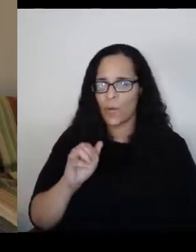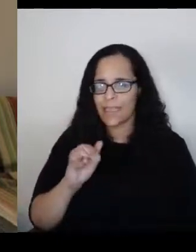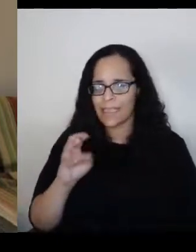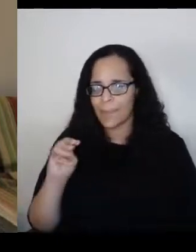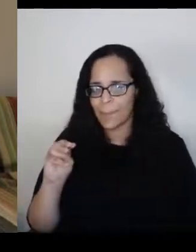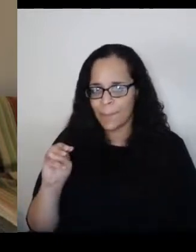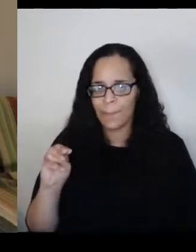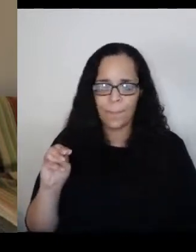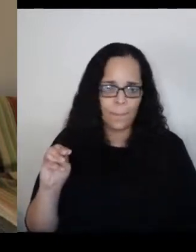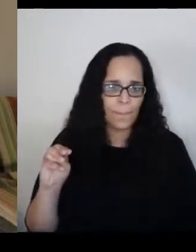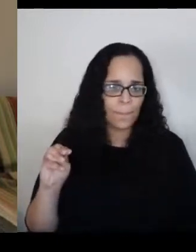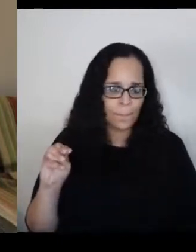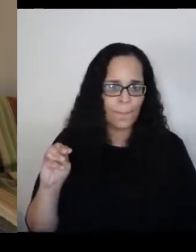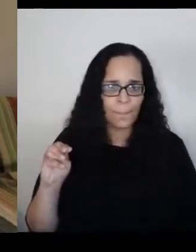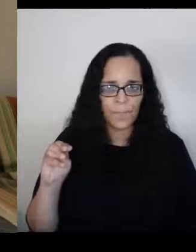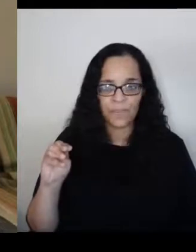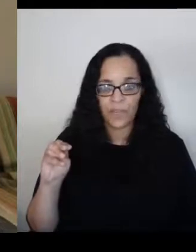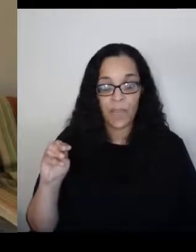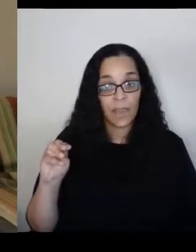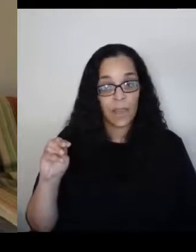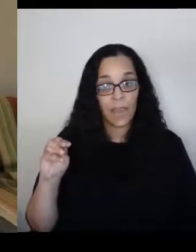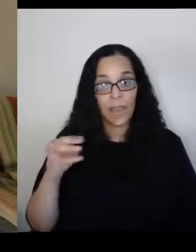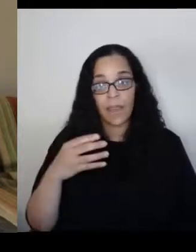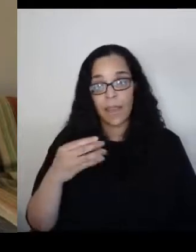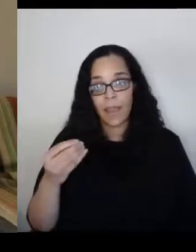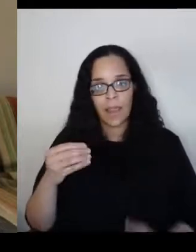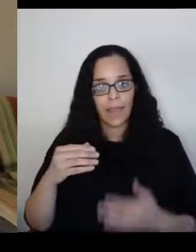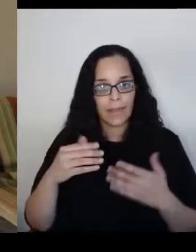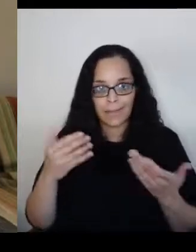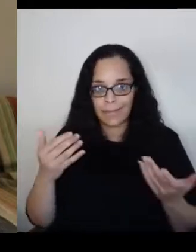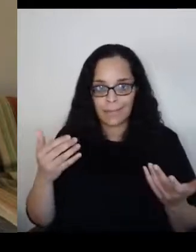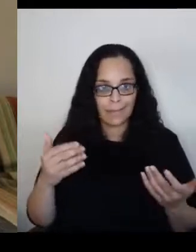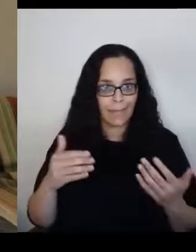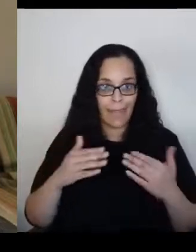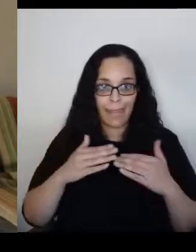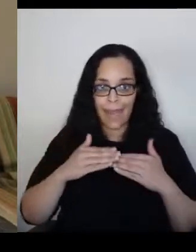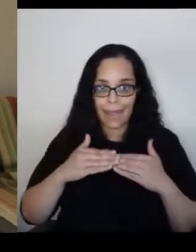And unless there is a concerted effort by all of us